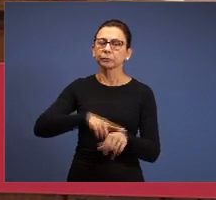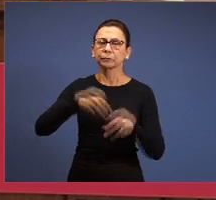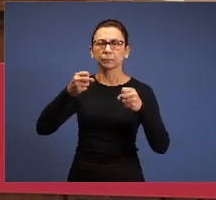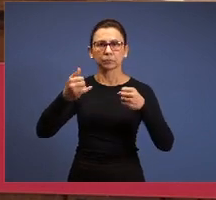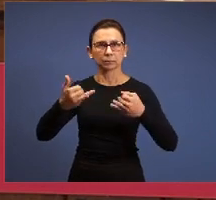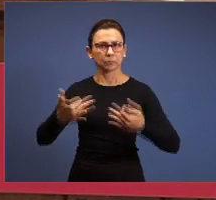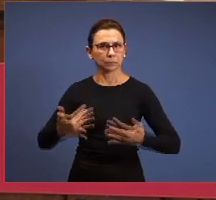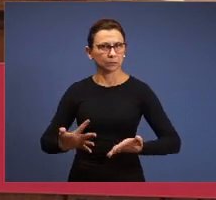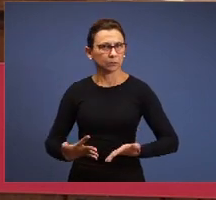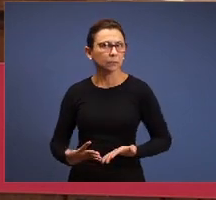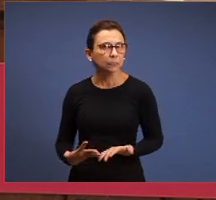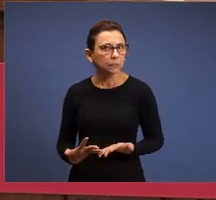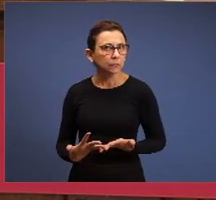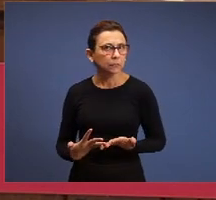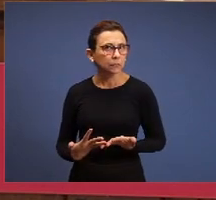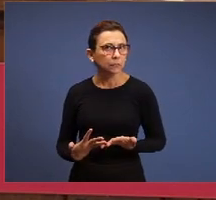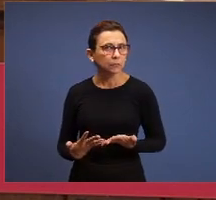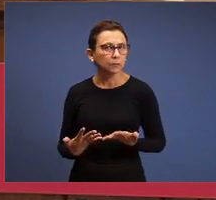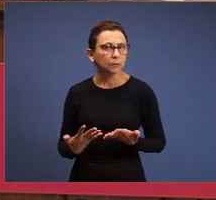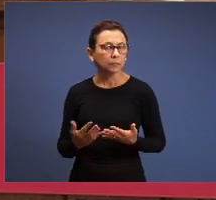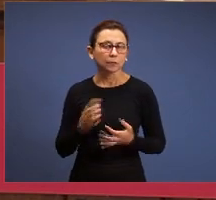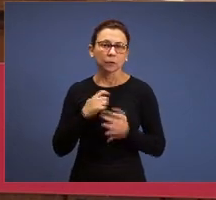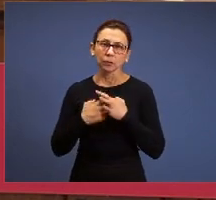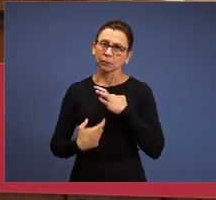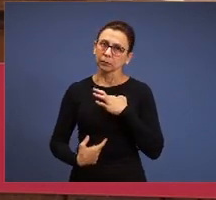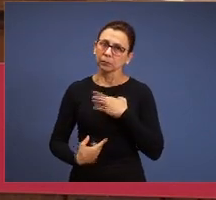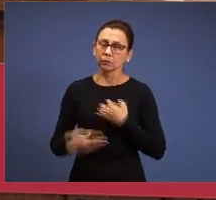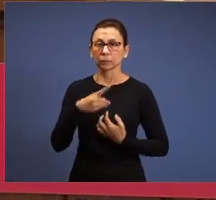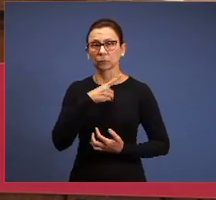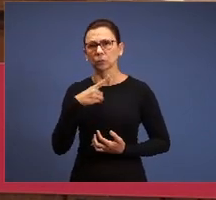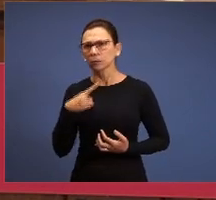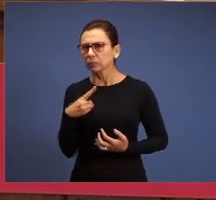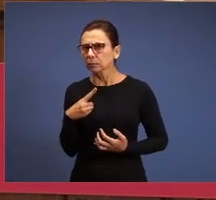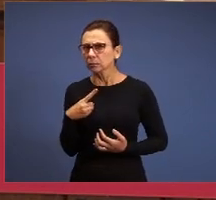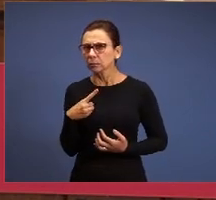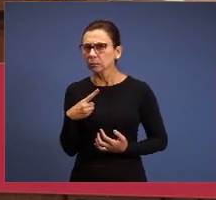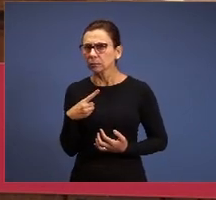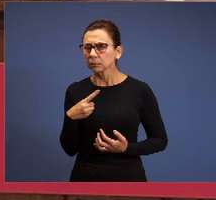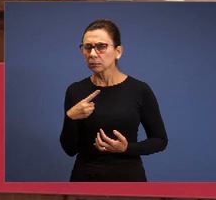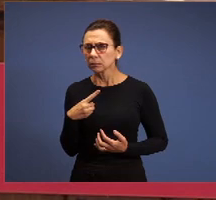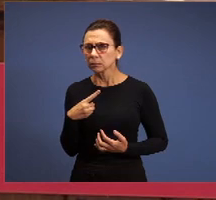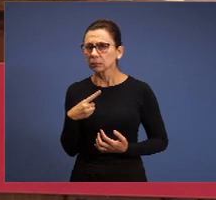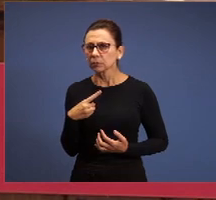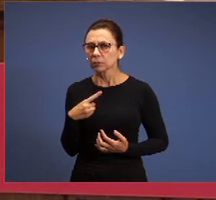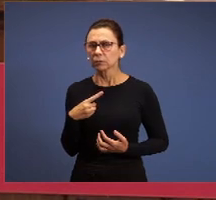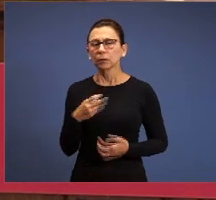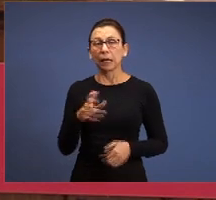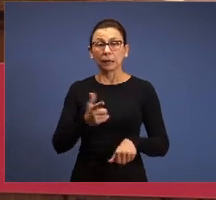explain it, or the workers, the deacon, whoever, don’t you have time? You need to have